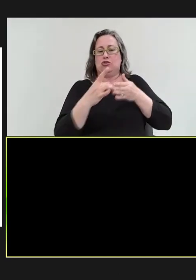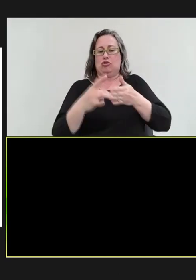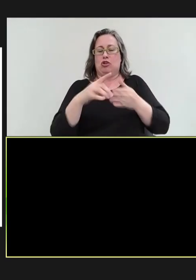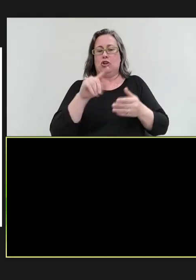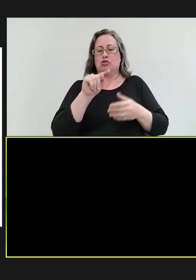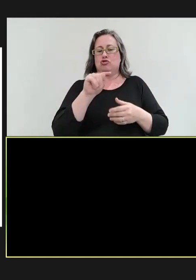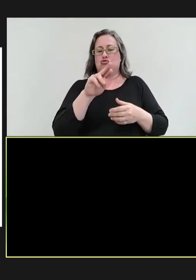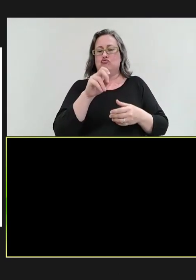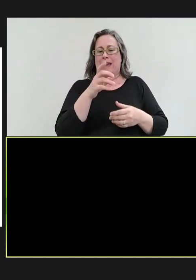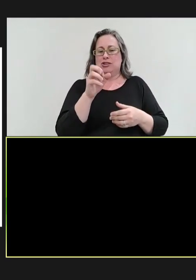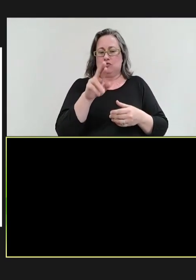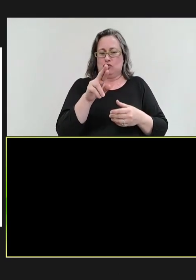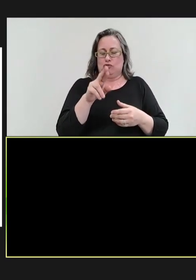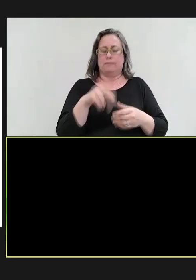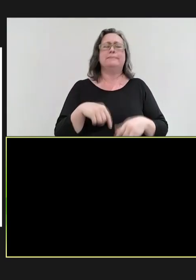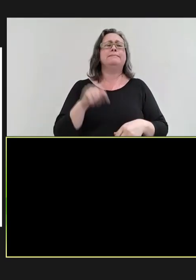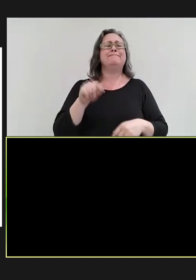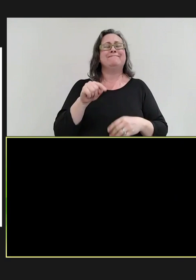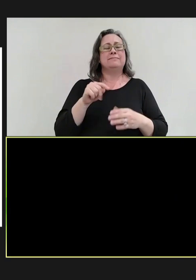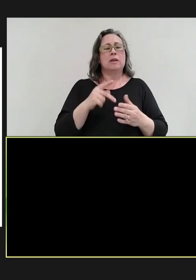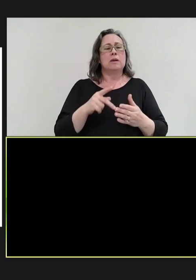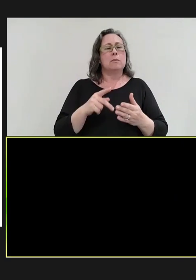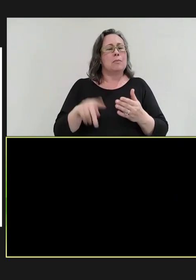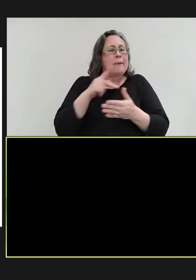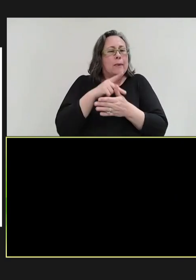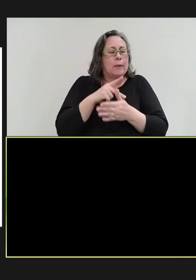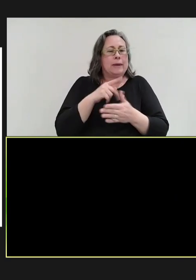And we talk about using the measles cases and the outbreaks to identify